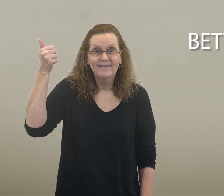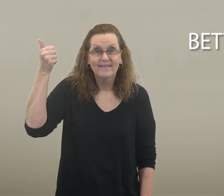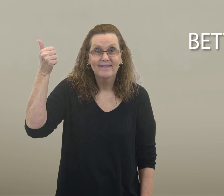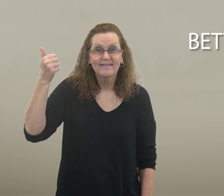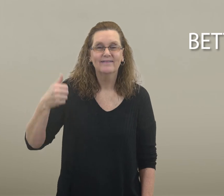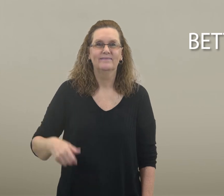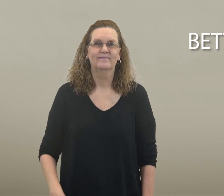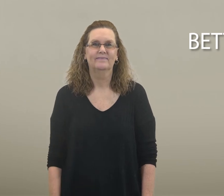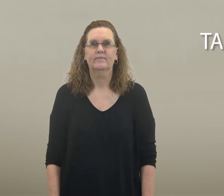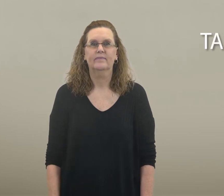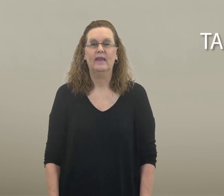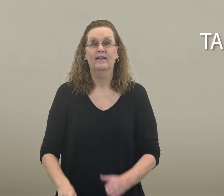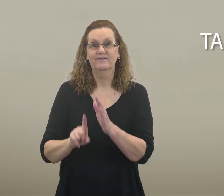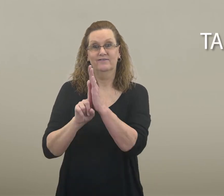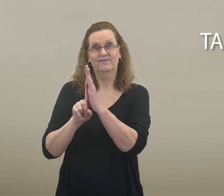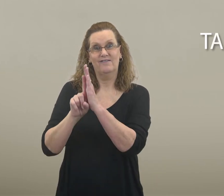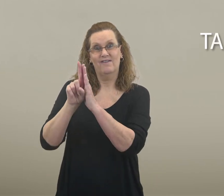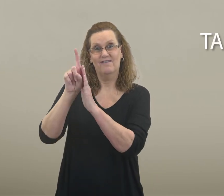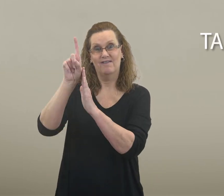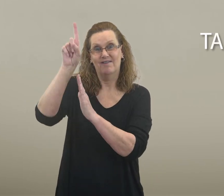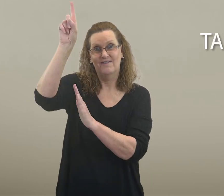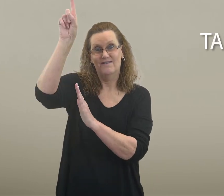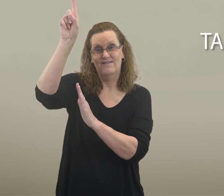better tall